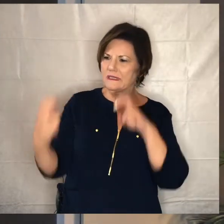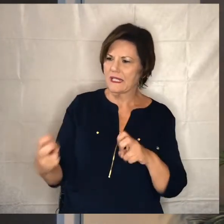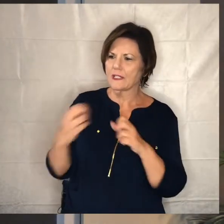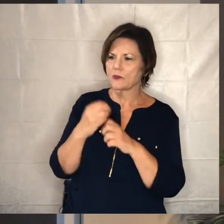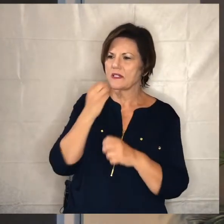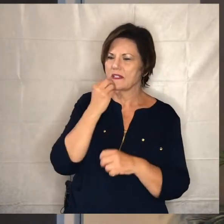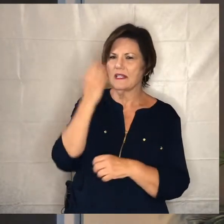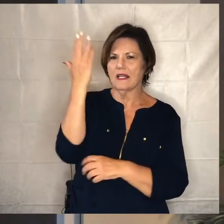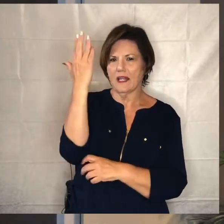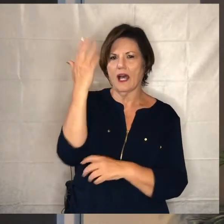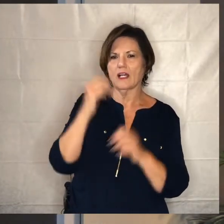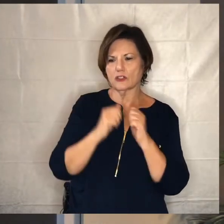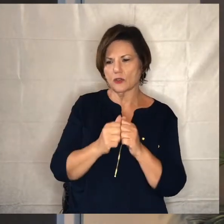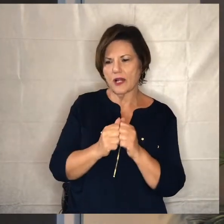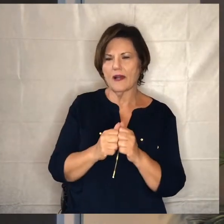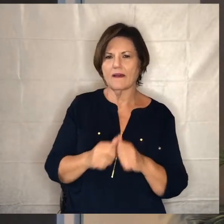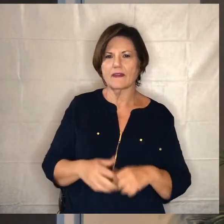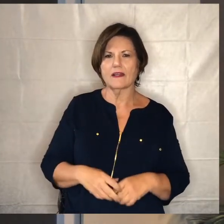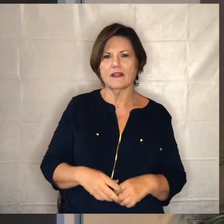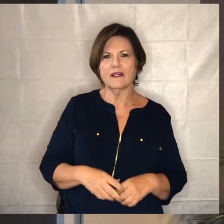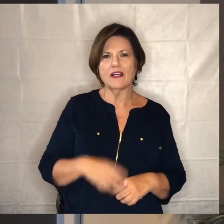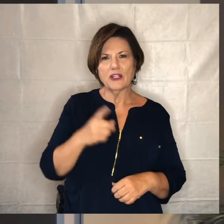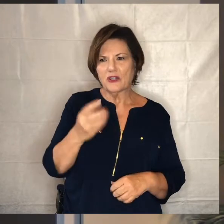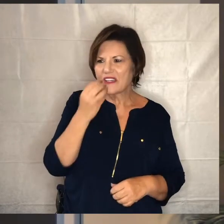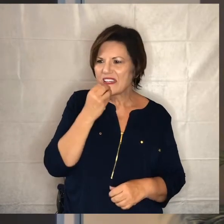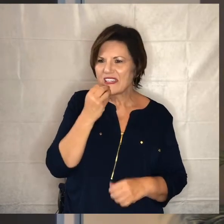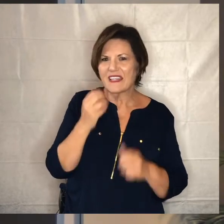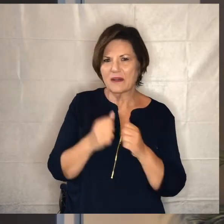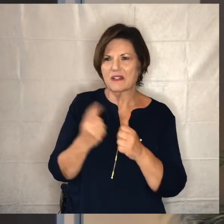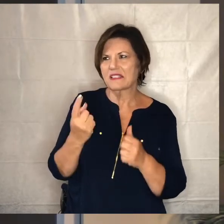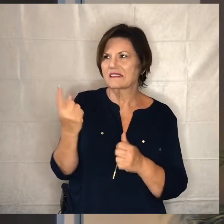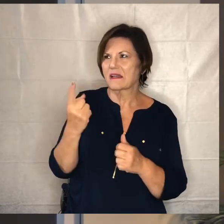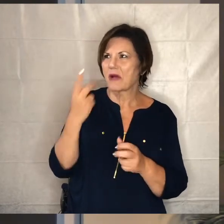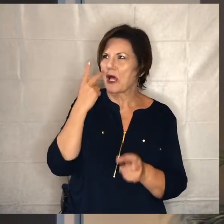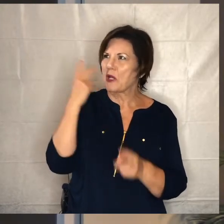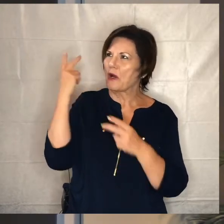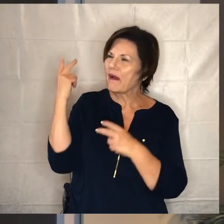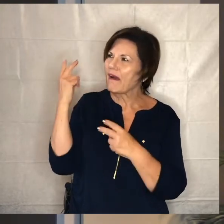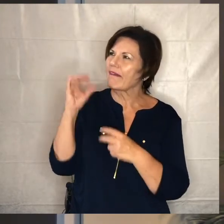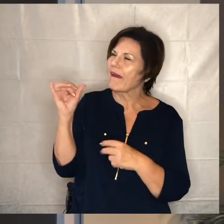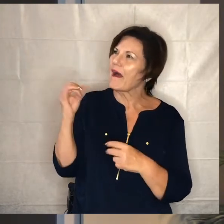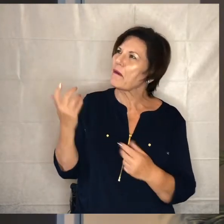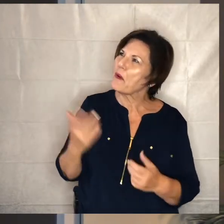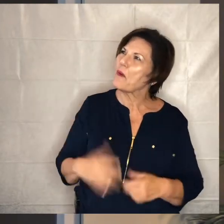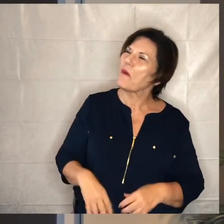and it's funny to think about the fact that you're eating lunch with someone is something you look back on with sort of a sense of like wow what would it be